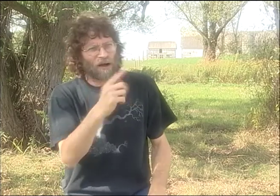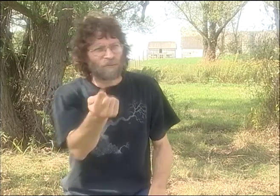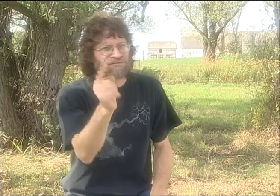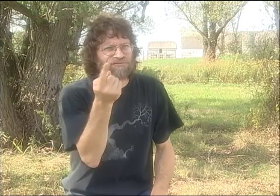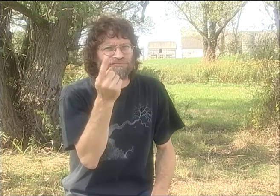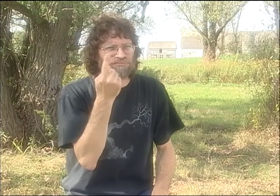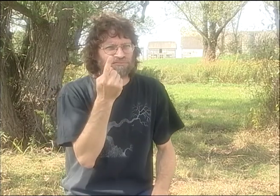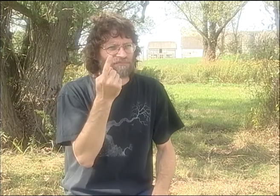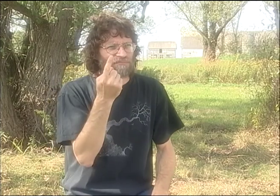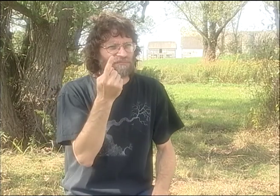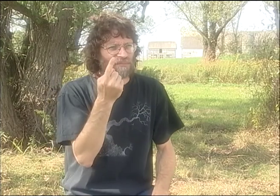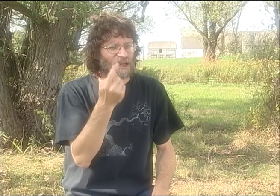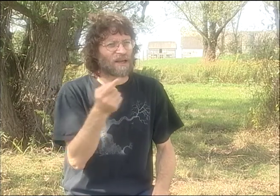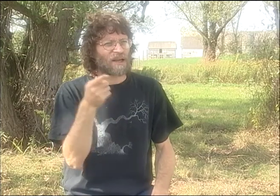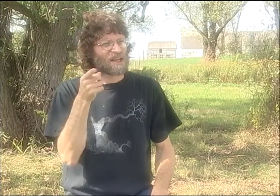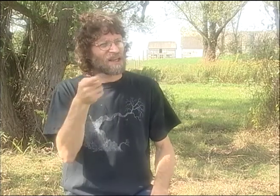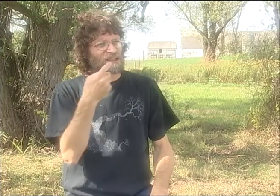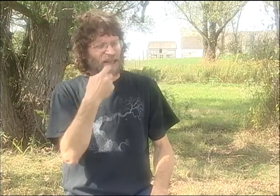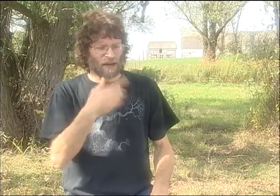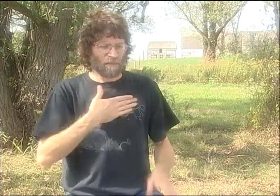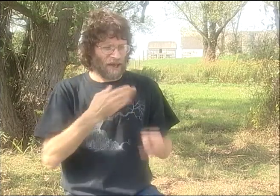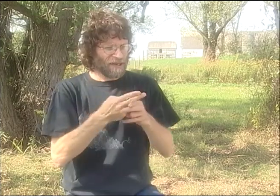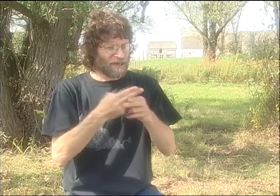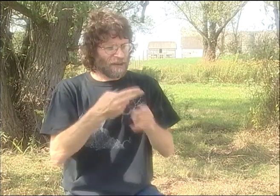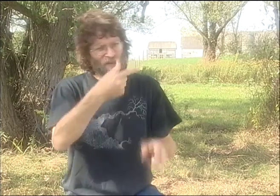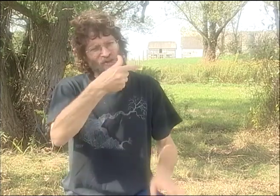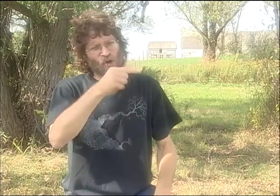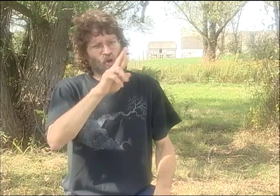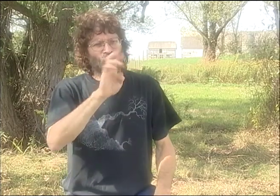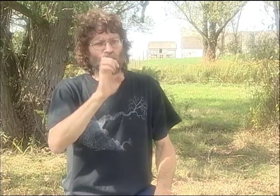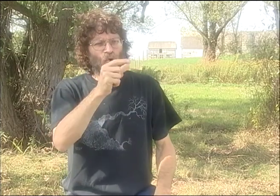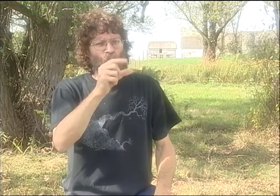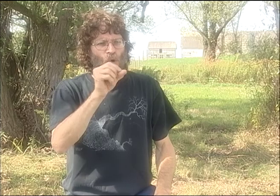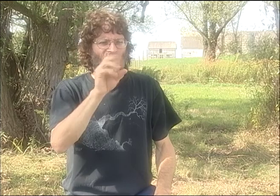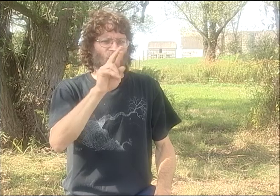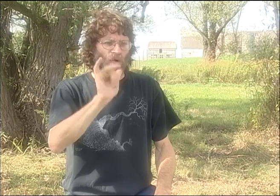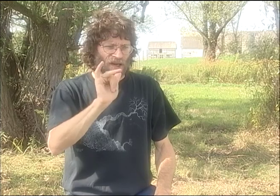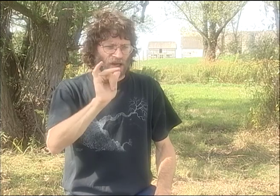THAT WE WERE HIRED TO PERFORM FOR. AND A MAN IN THE AUDIENCE CAME UP TO US AFTERWARDS,